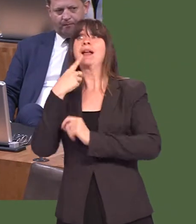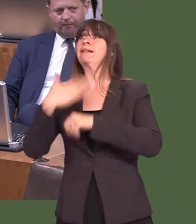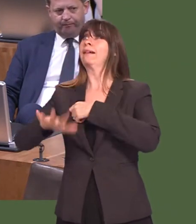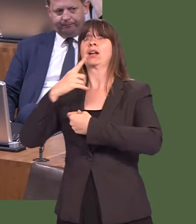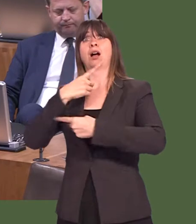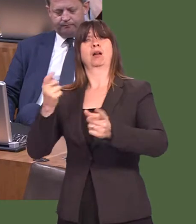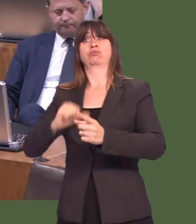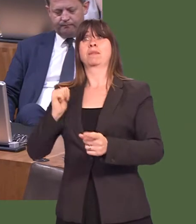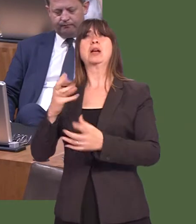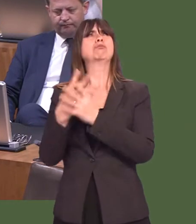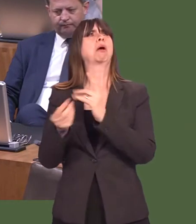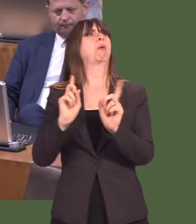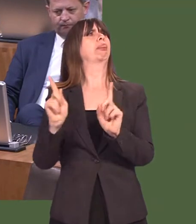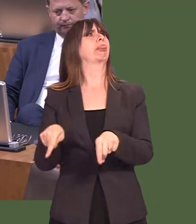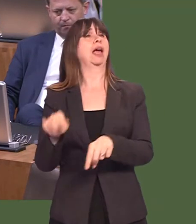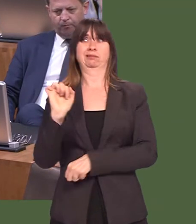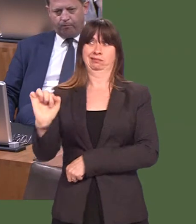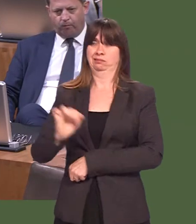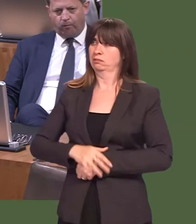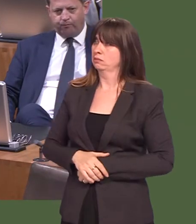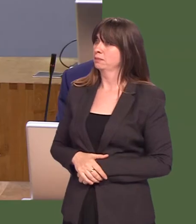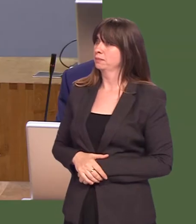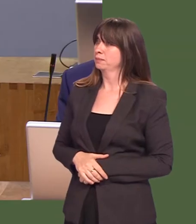and probably struggle with the very concept of what broadband is.